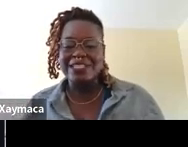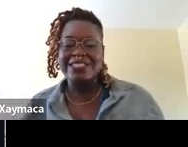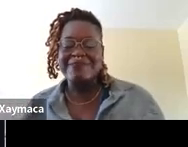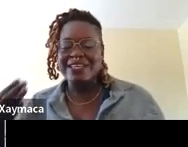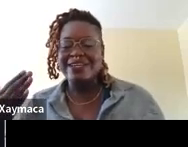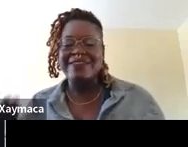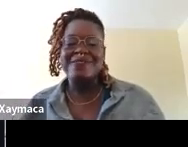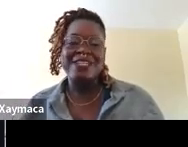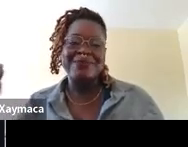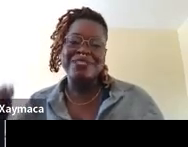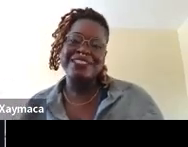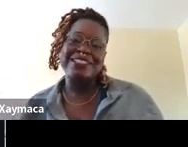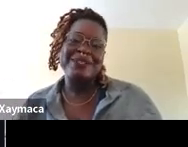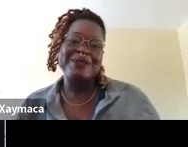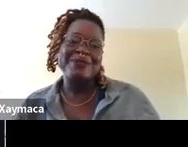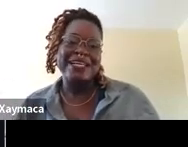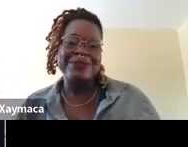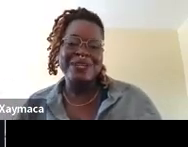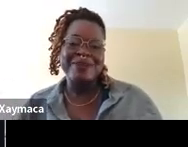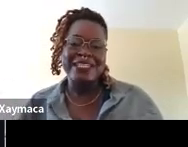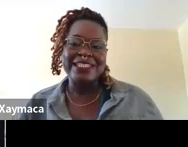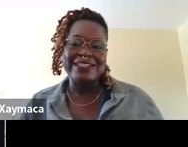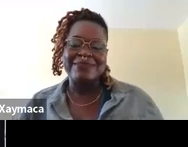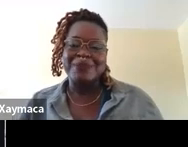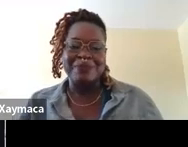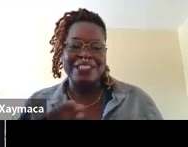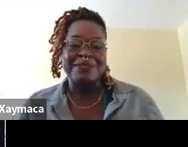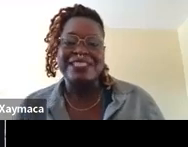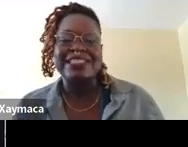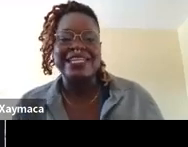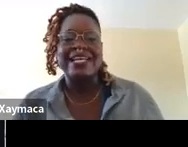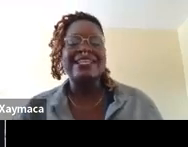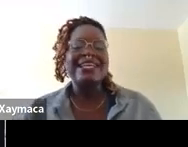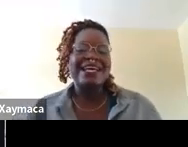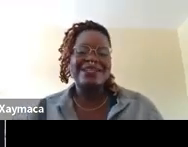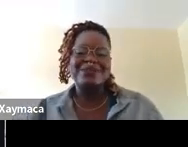explain something, of course, please interrupt. I do not mind. Or please put this in the chat.